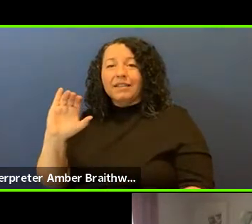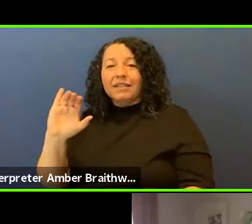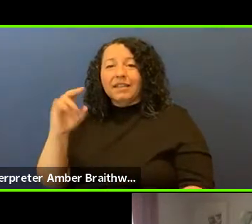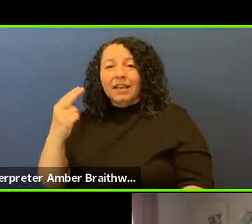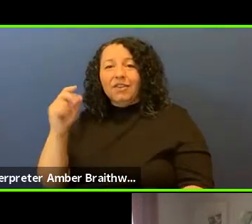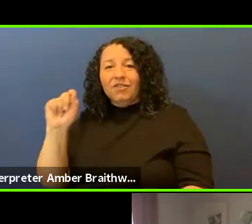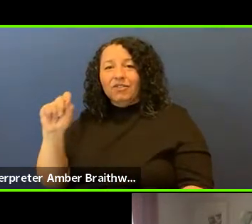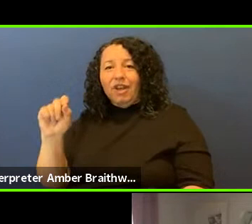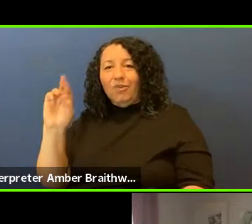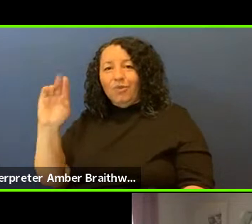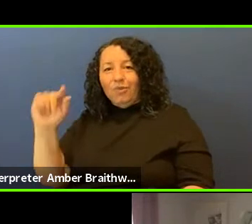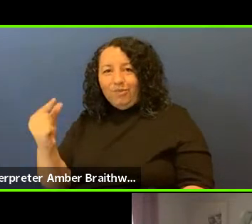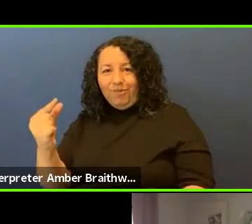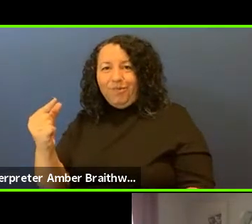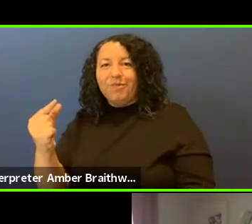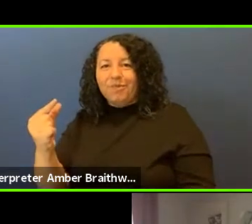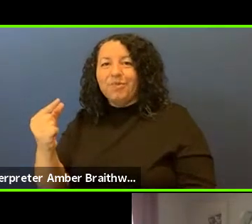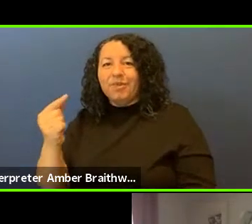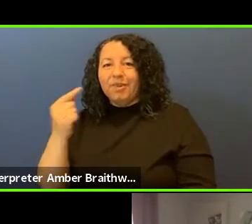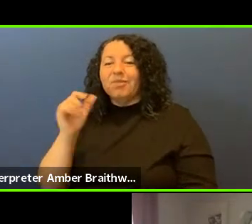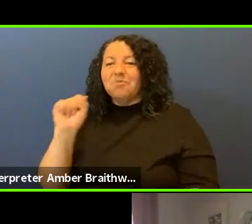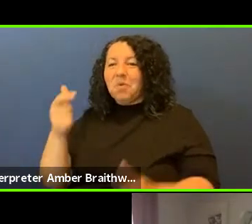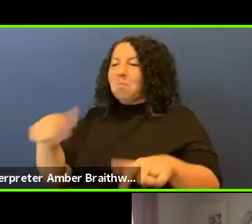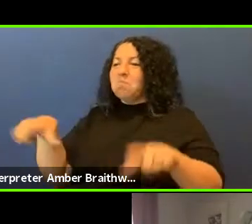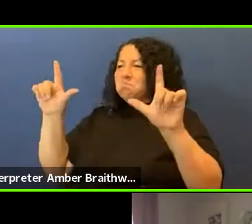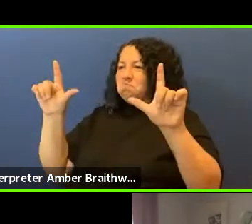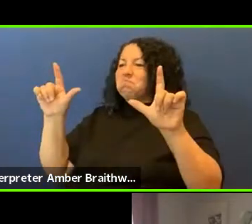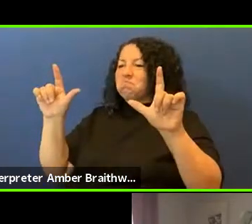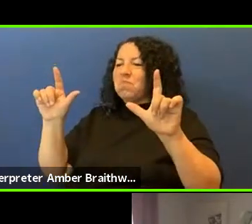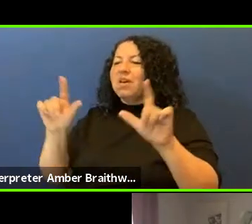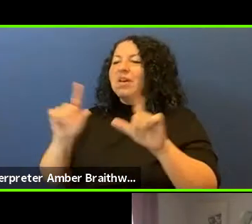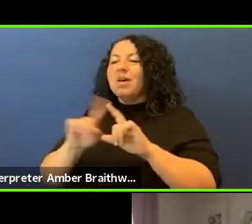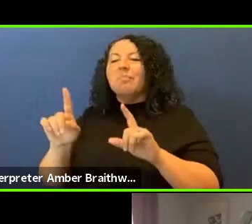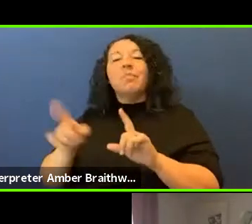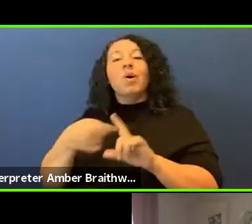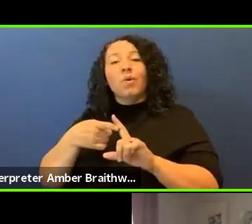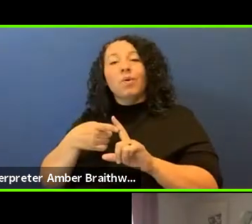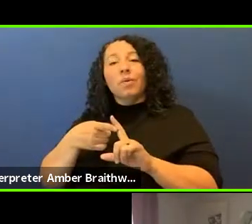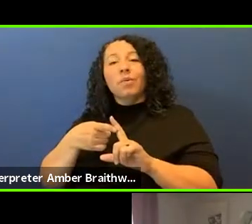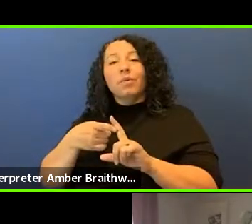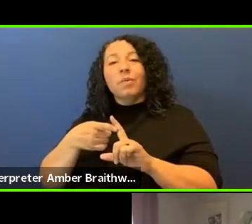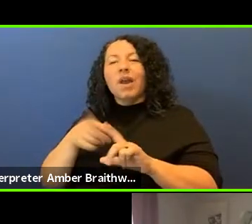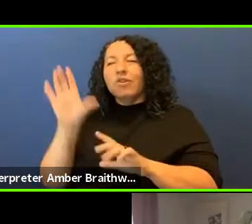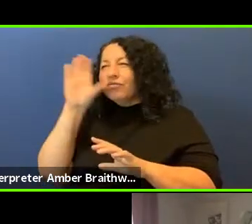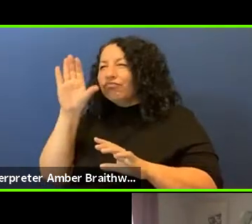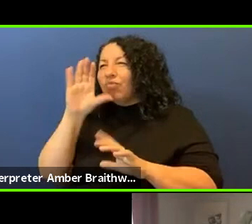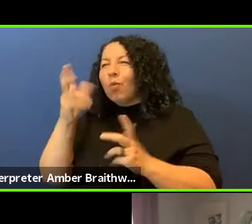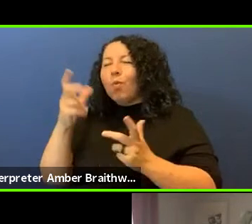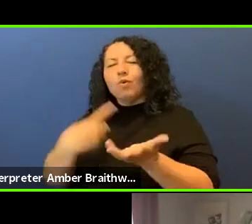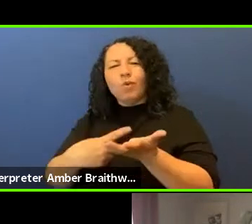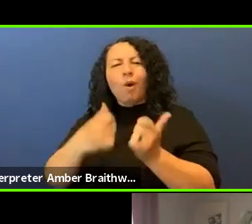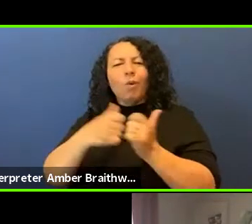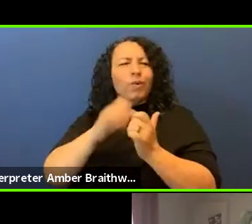When you're looking out you want to talk to your local community but you also, when you're trying to find out